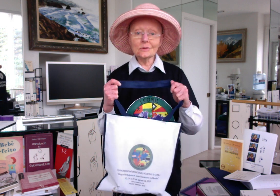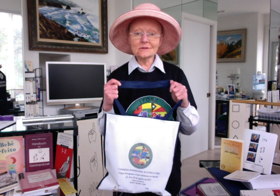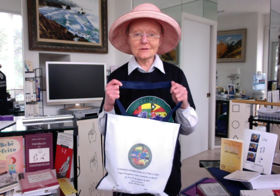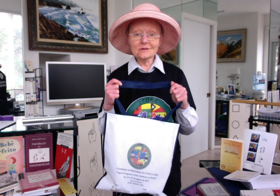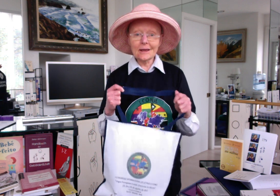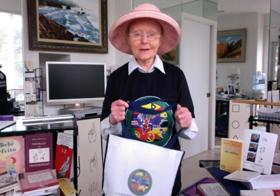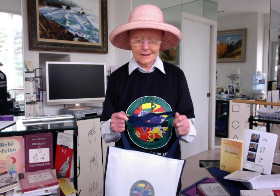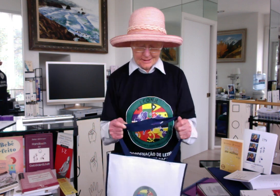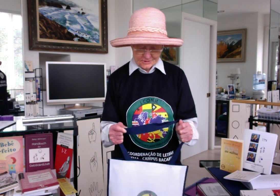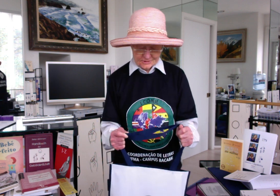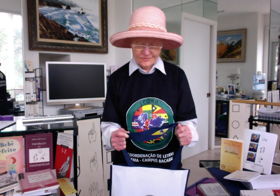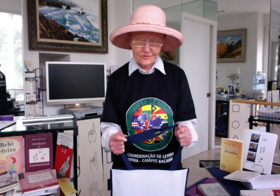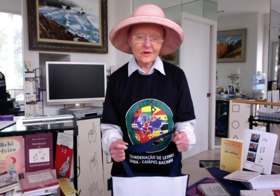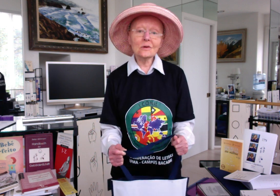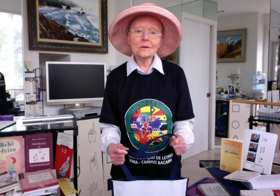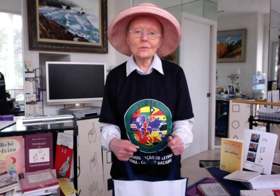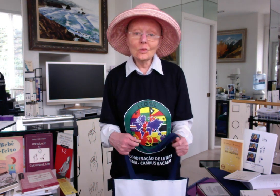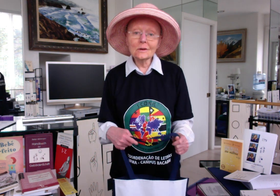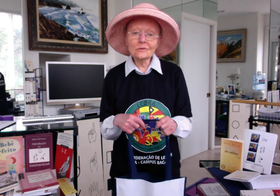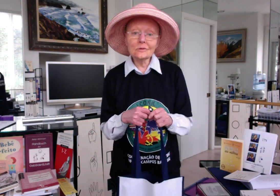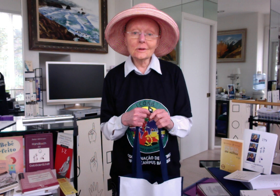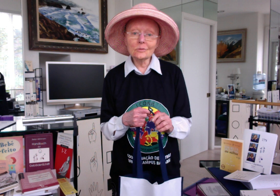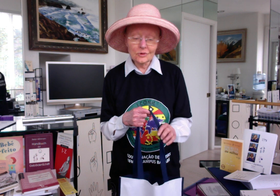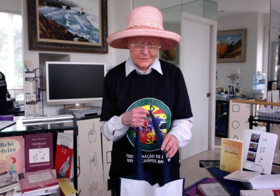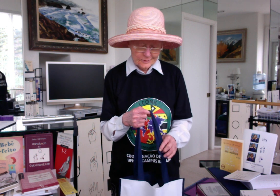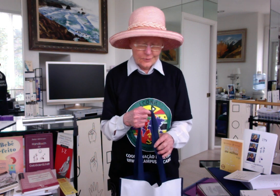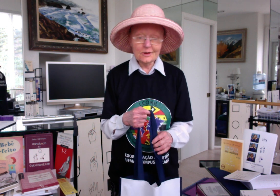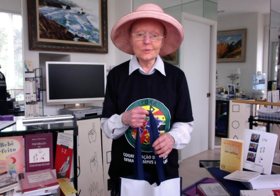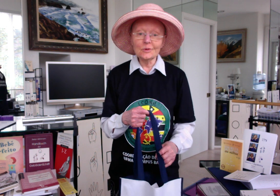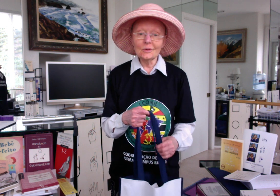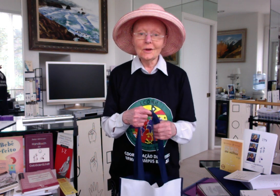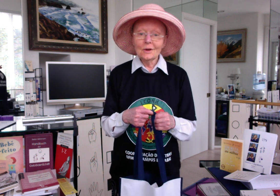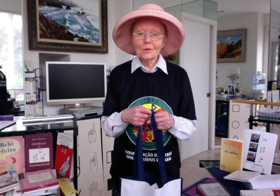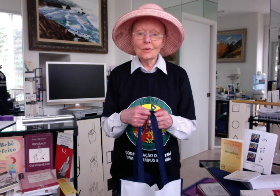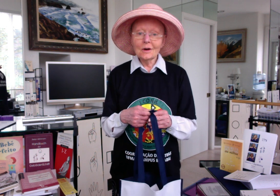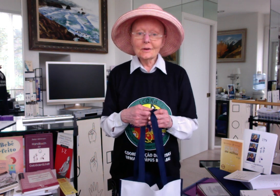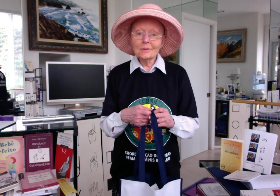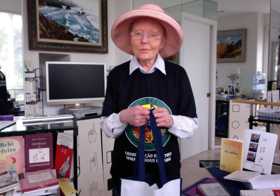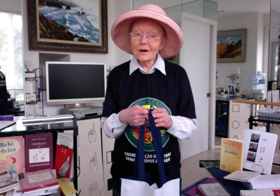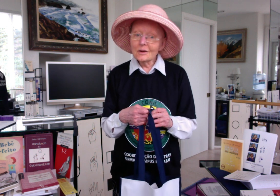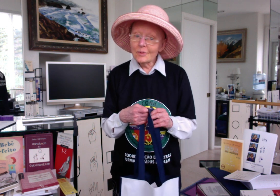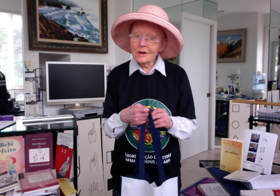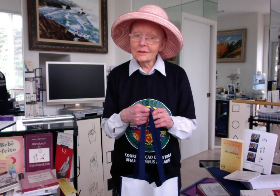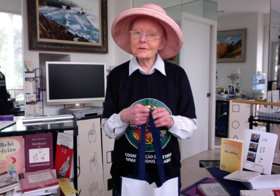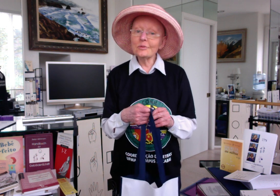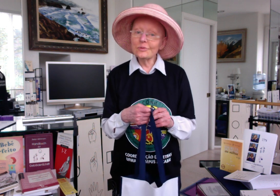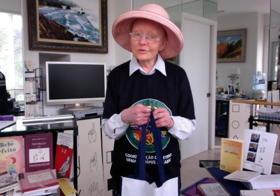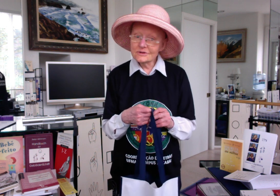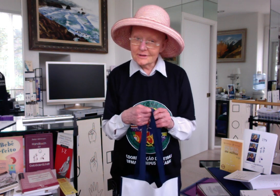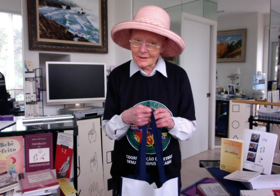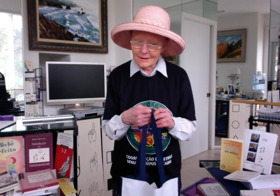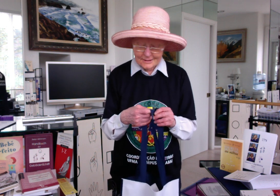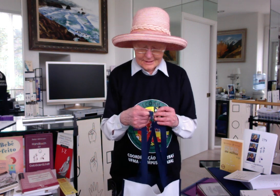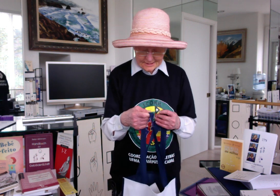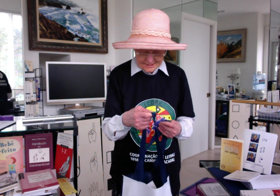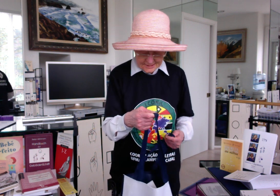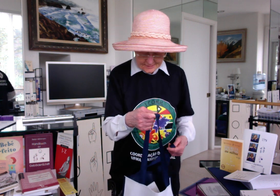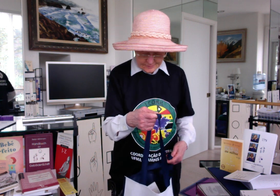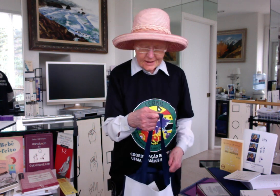thank some very wonderful and brilliant people who are in Bacabal, Brazil.